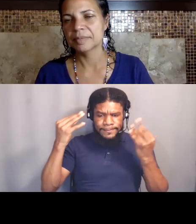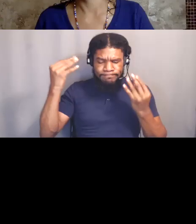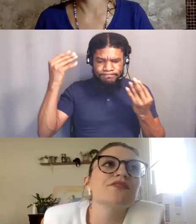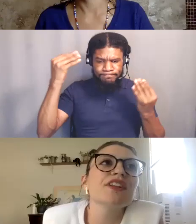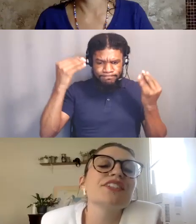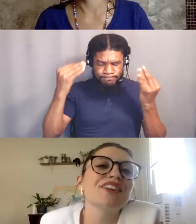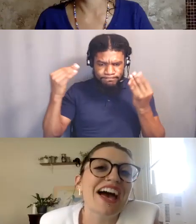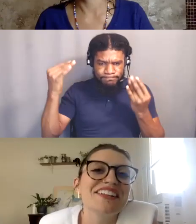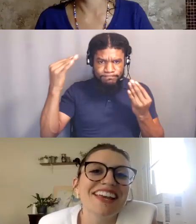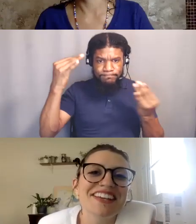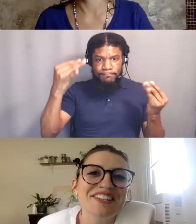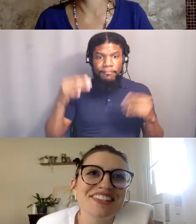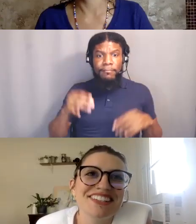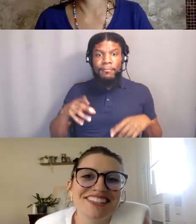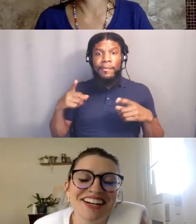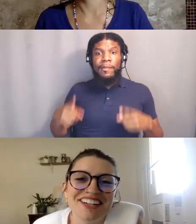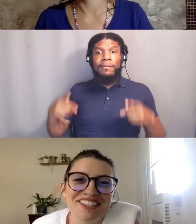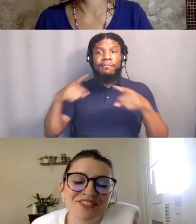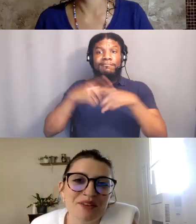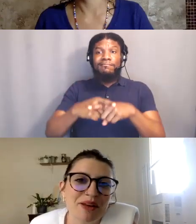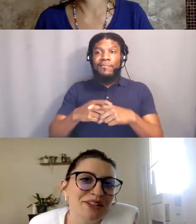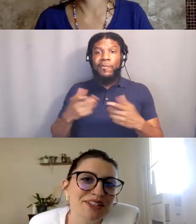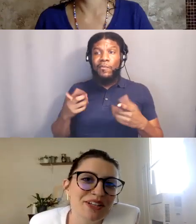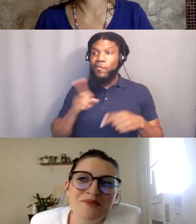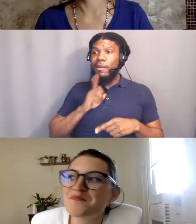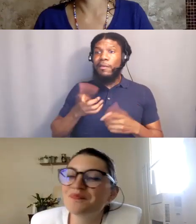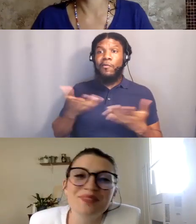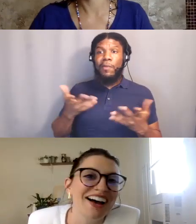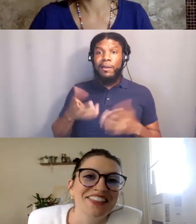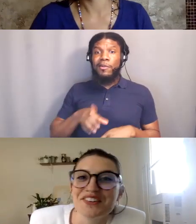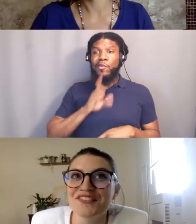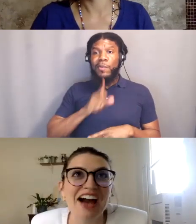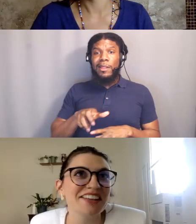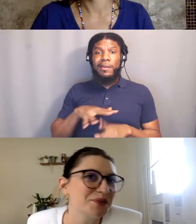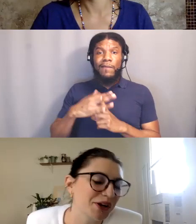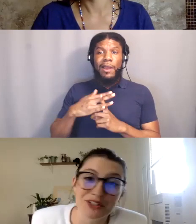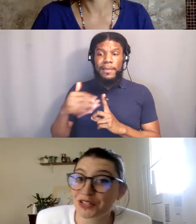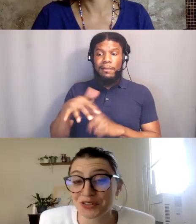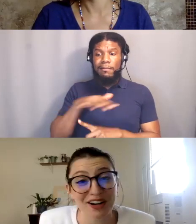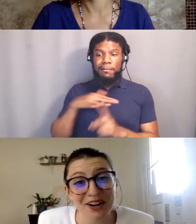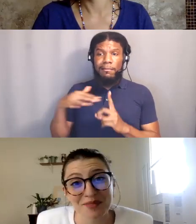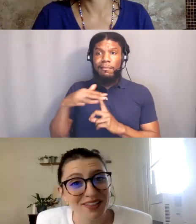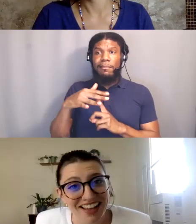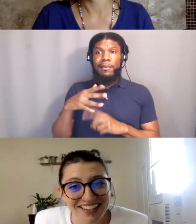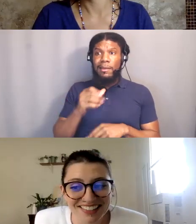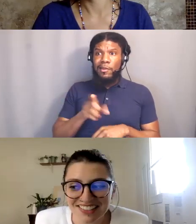where the conflicting reality I think is the environmentalism and the fact that we are destroying our planet.